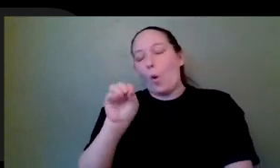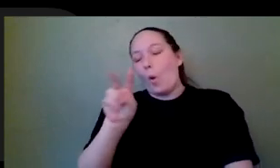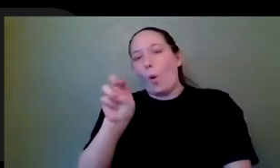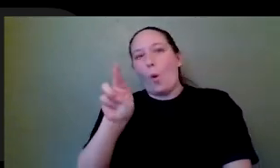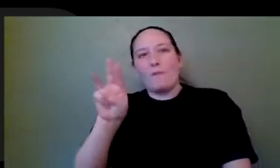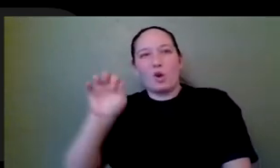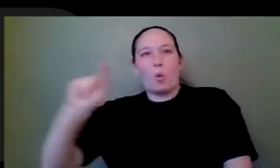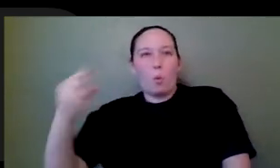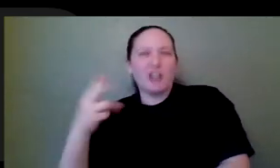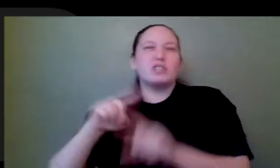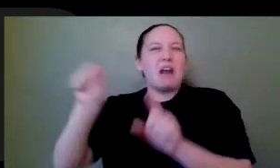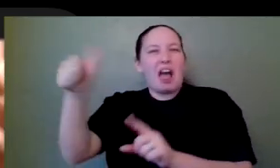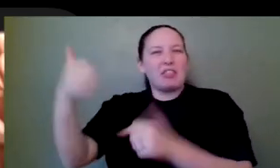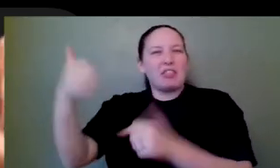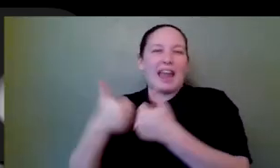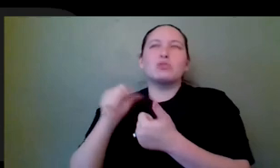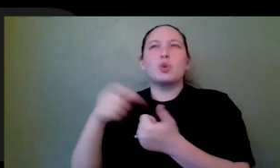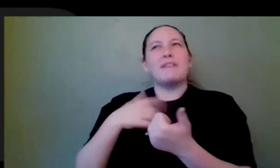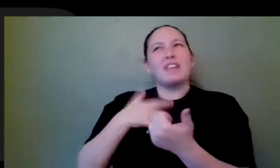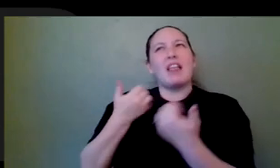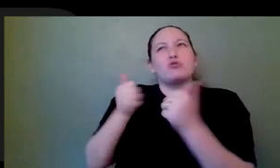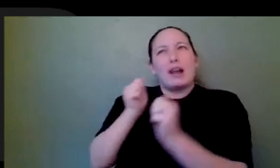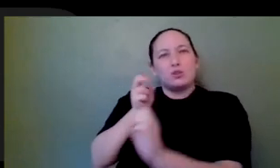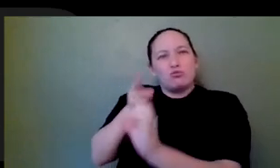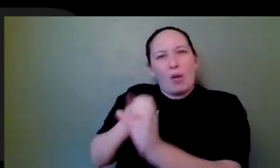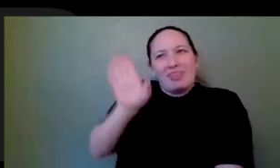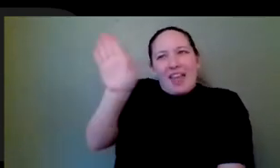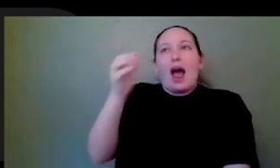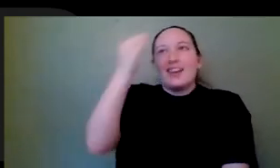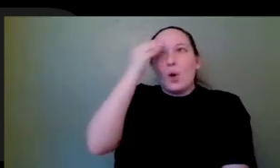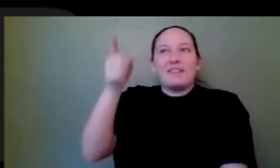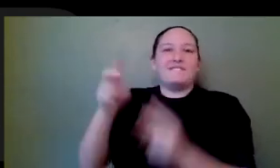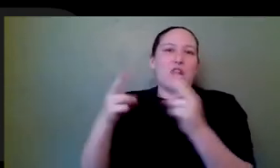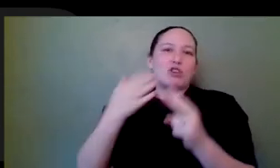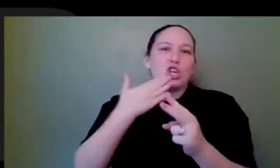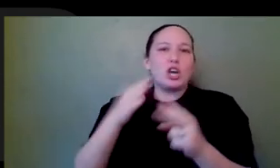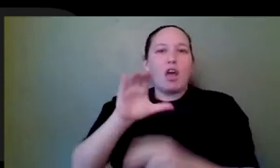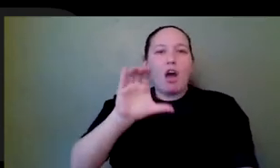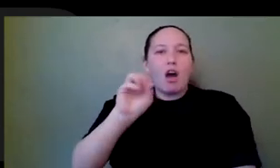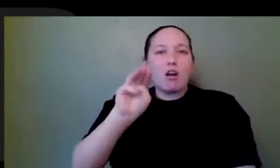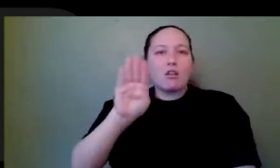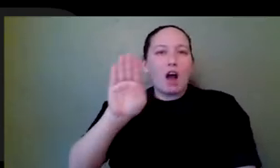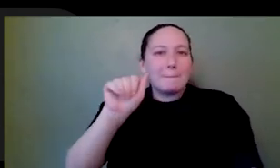good sense of space? Do I feel like they are known for having the best comic design? Do I feel like their narrative design is just off the charts?